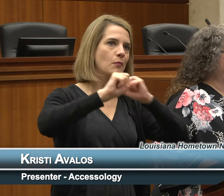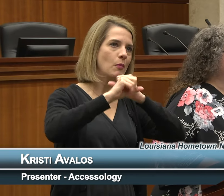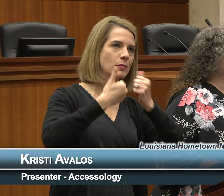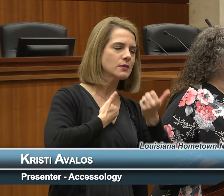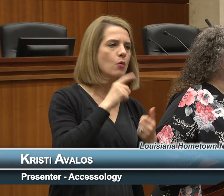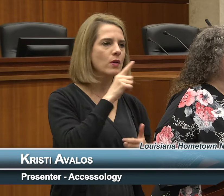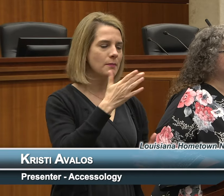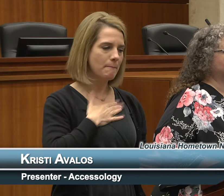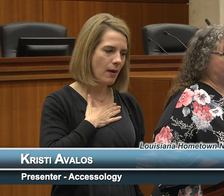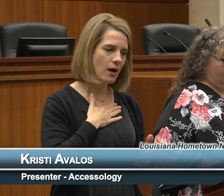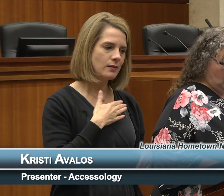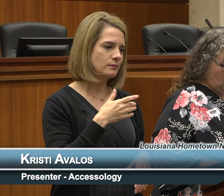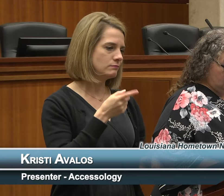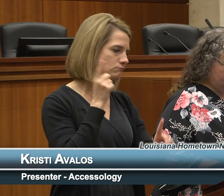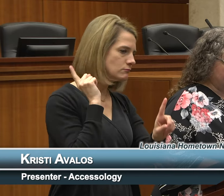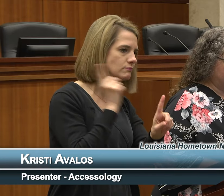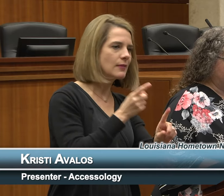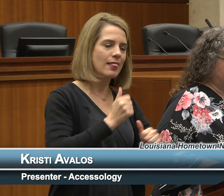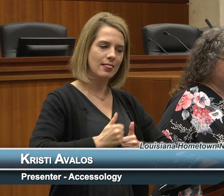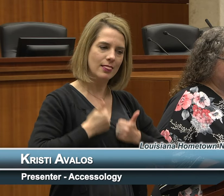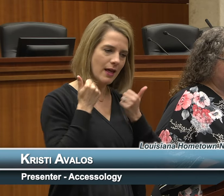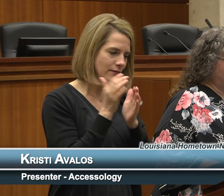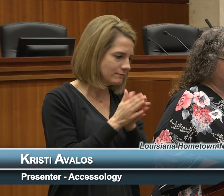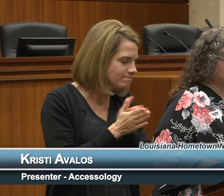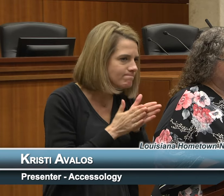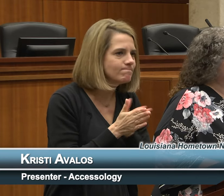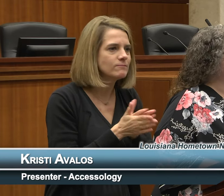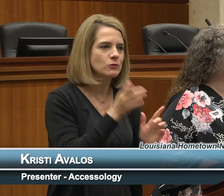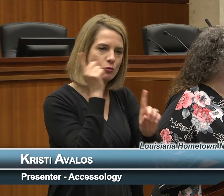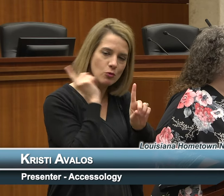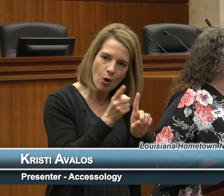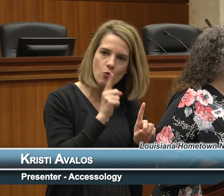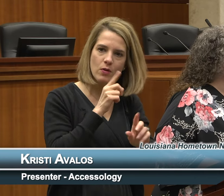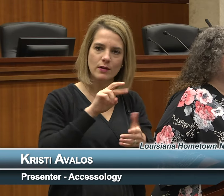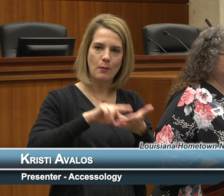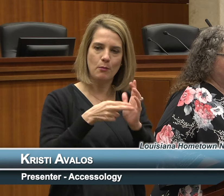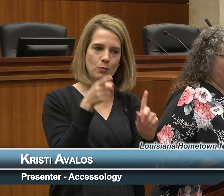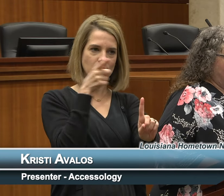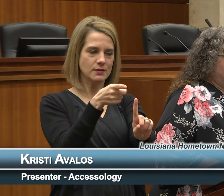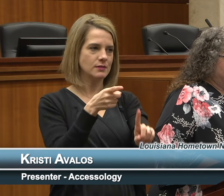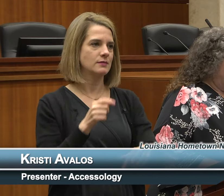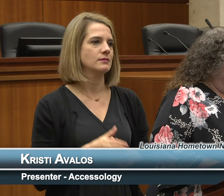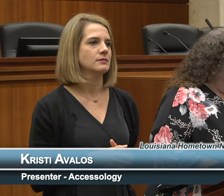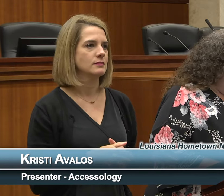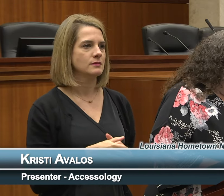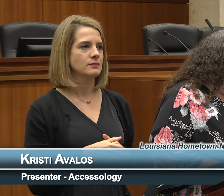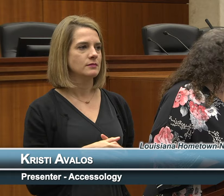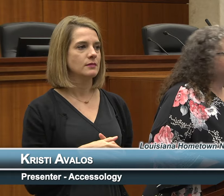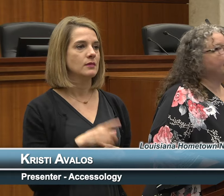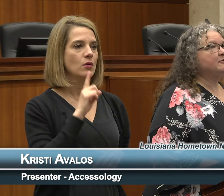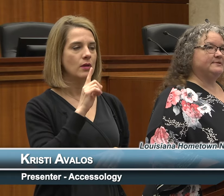passion it is a life goal, it is a it is it is a purpose. When ADA was